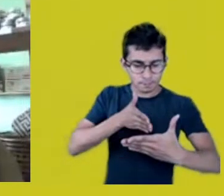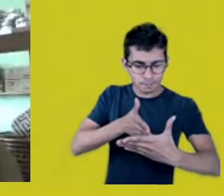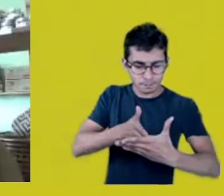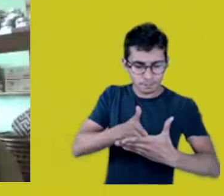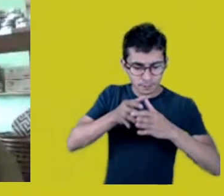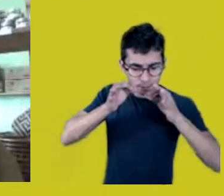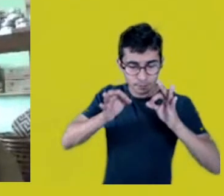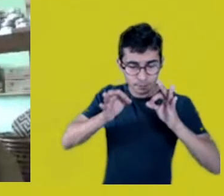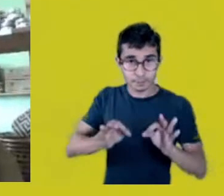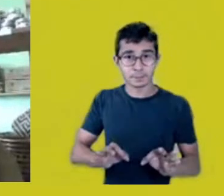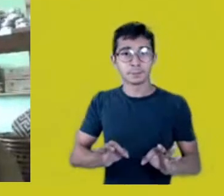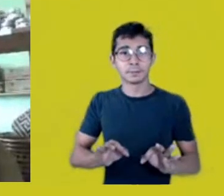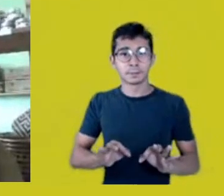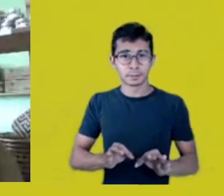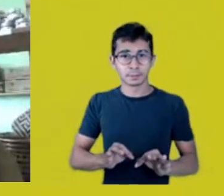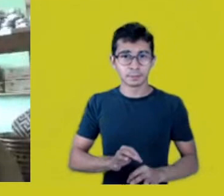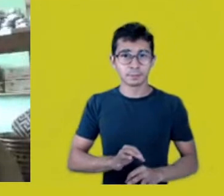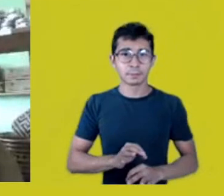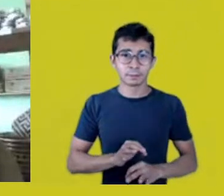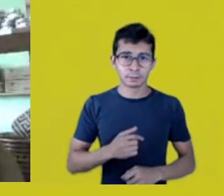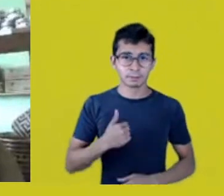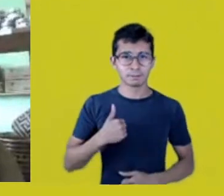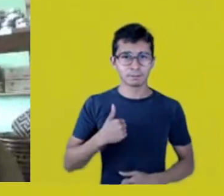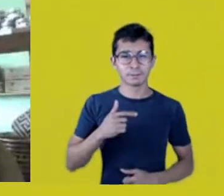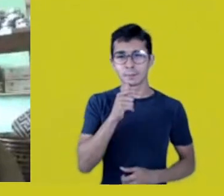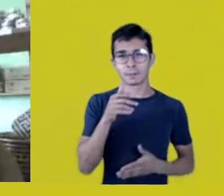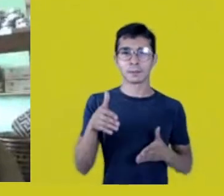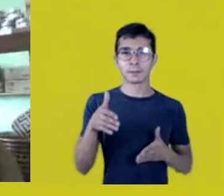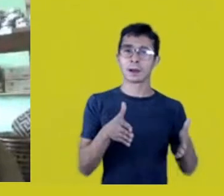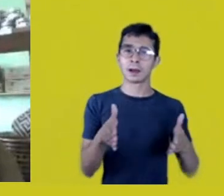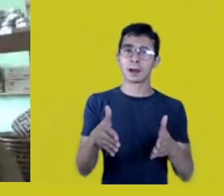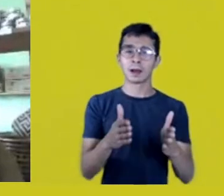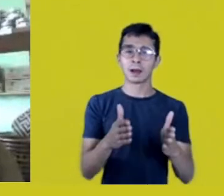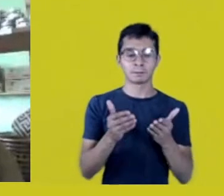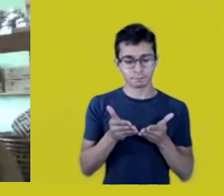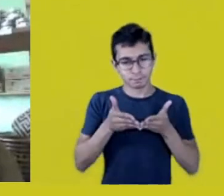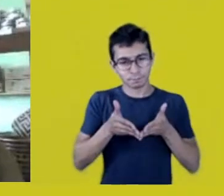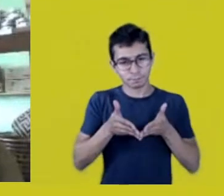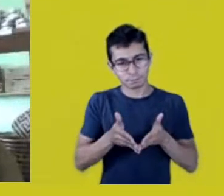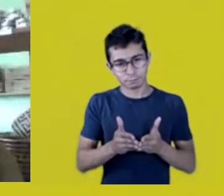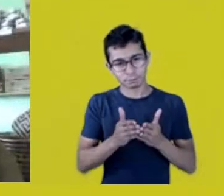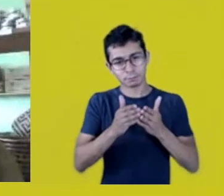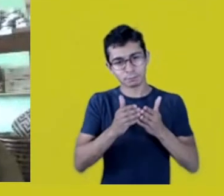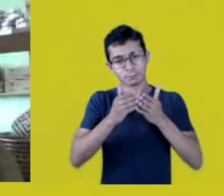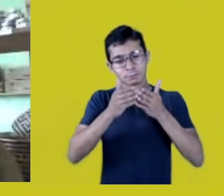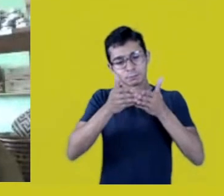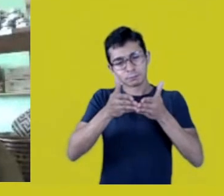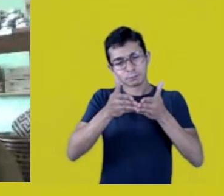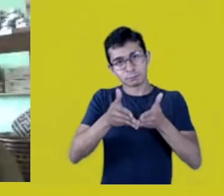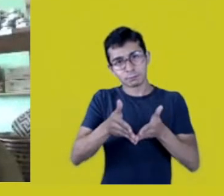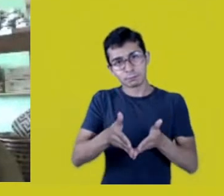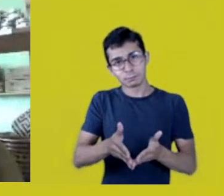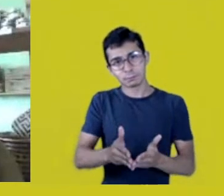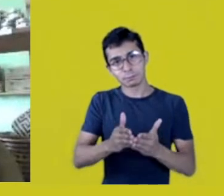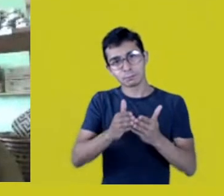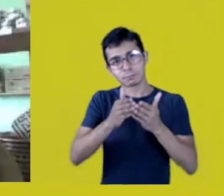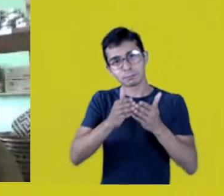It was sailing on the Madeira That I found Mura in me